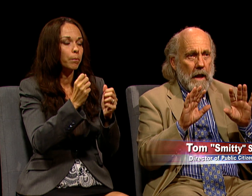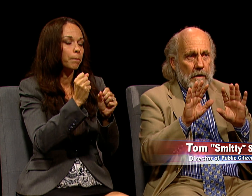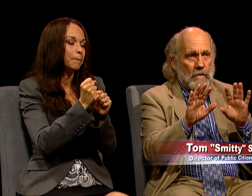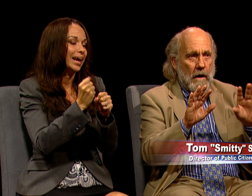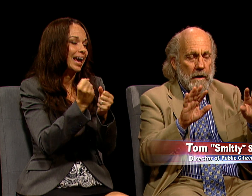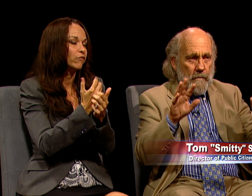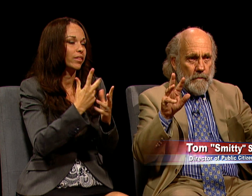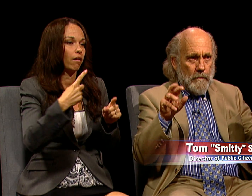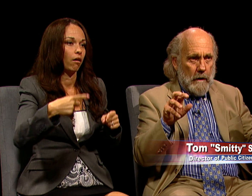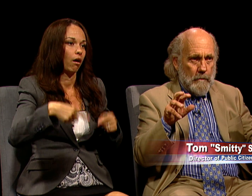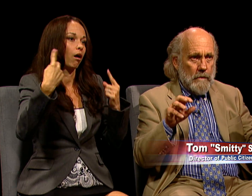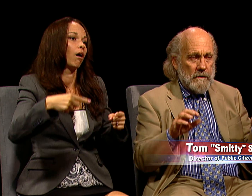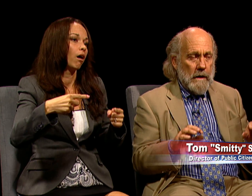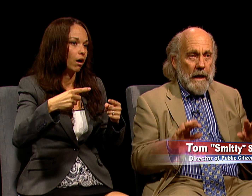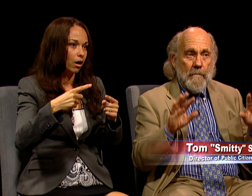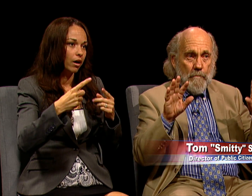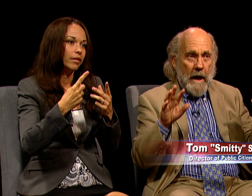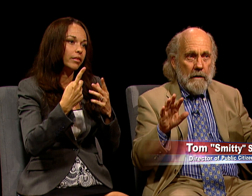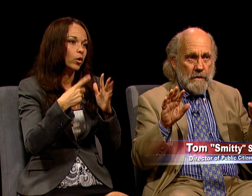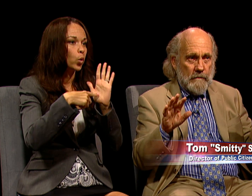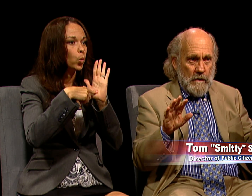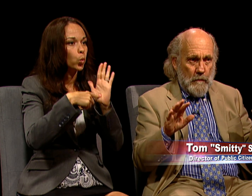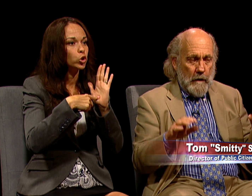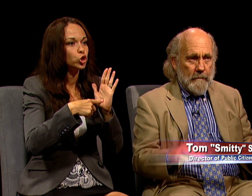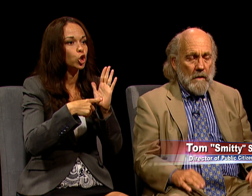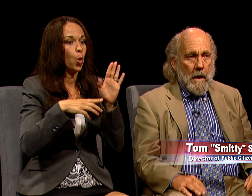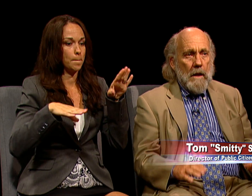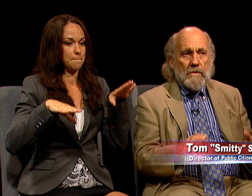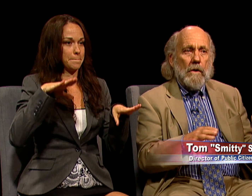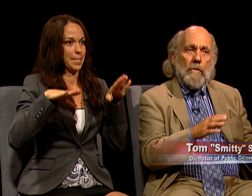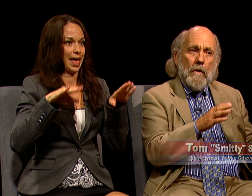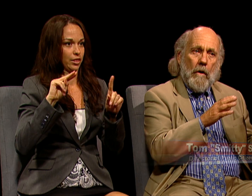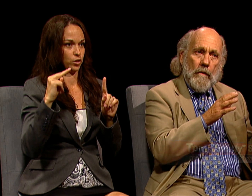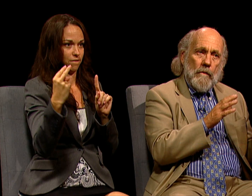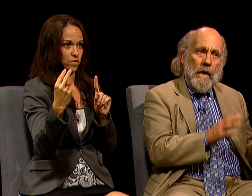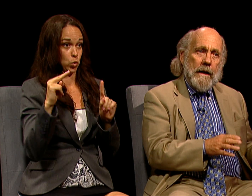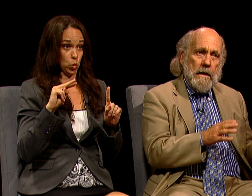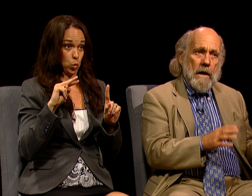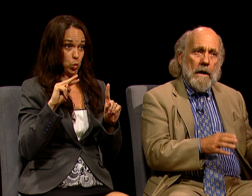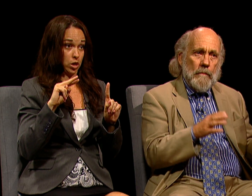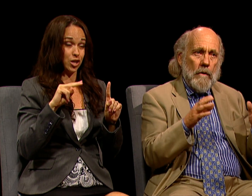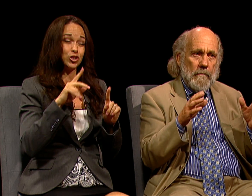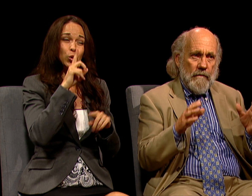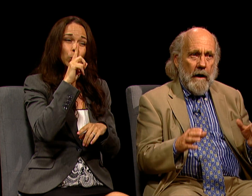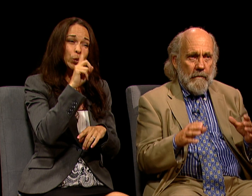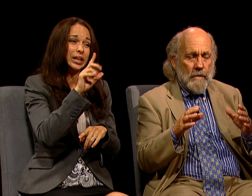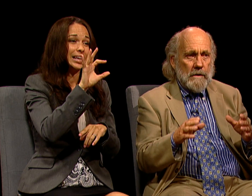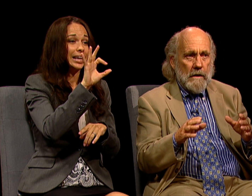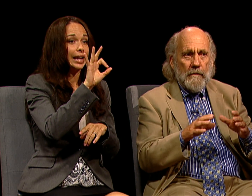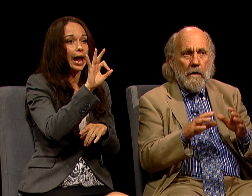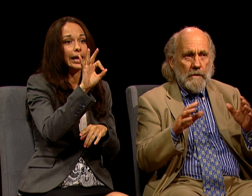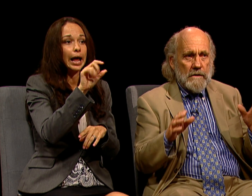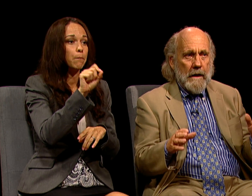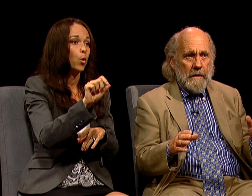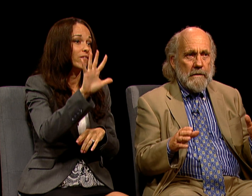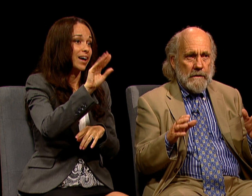AND TRY AND PRESENT A BALANCED VIEWPOINT. SO ALTHOUGH 99.5% OF ALL THE SCIENTISTS